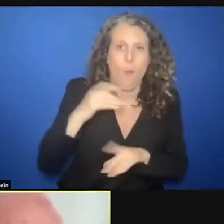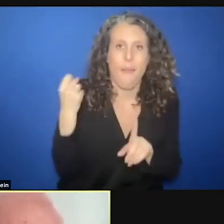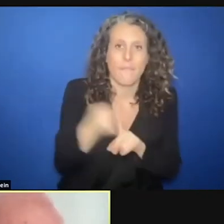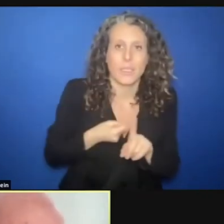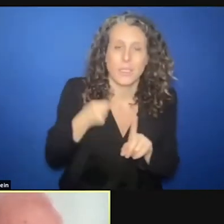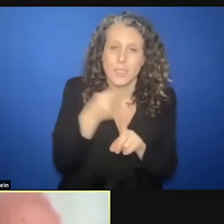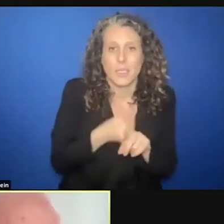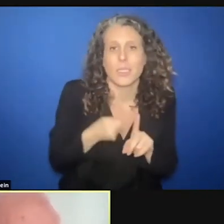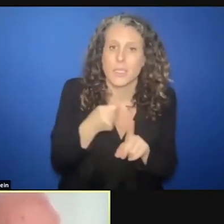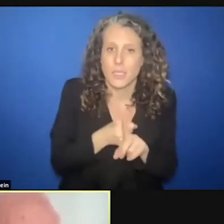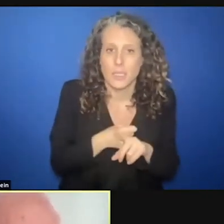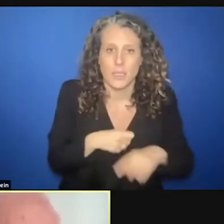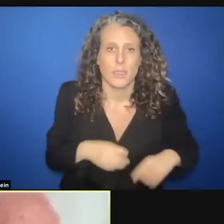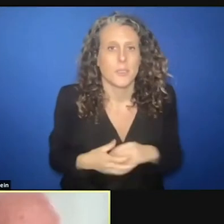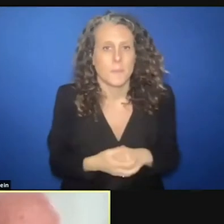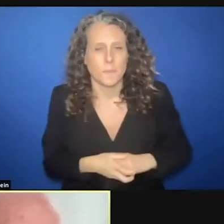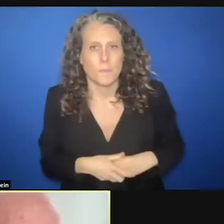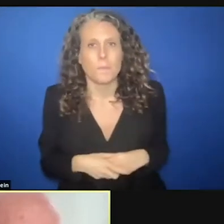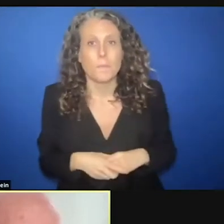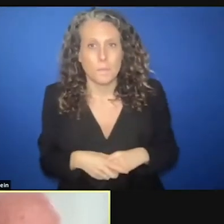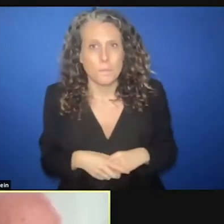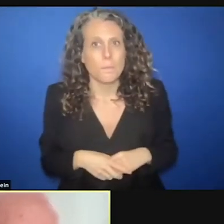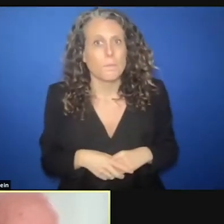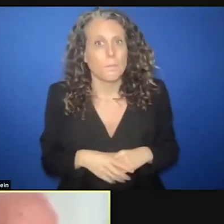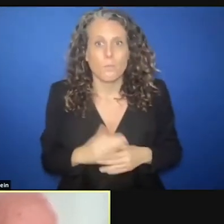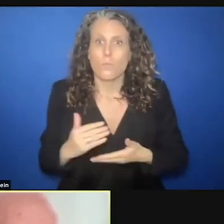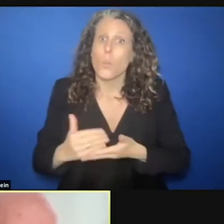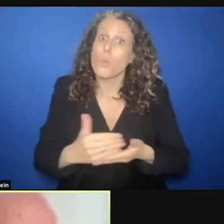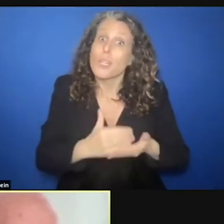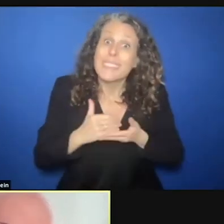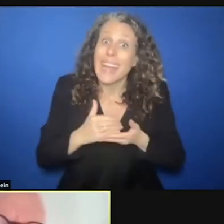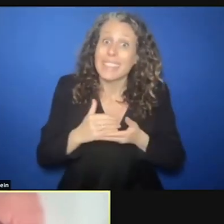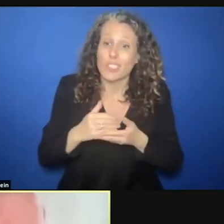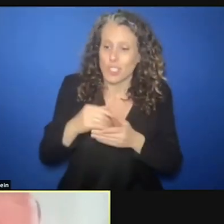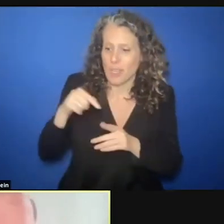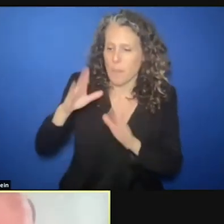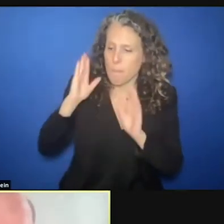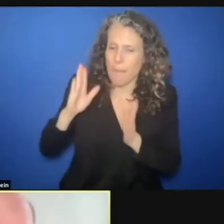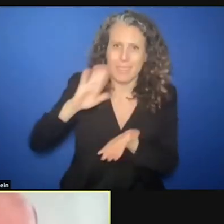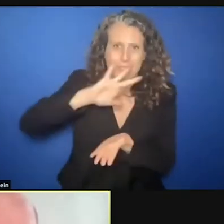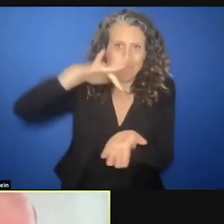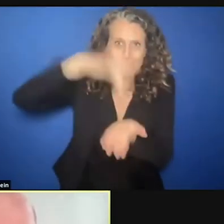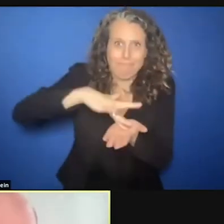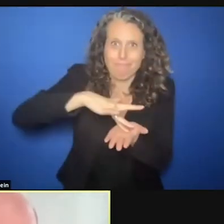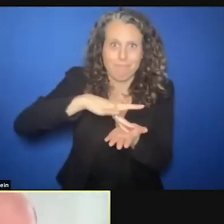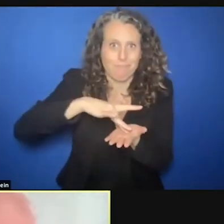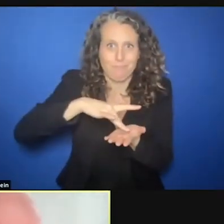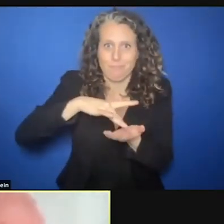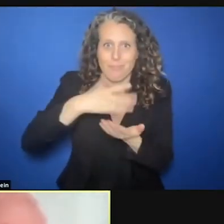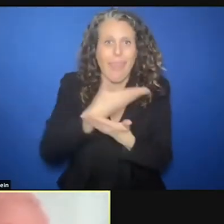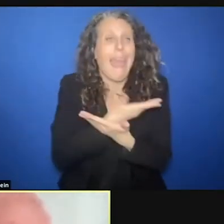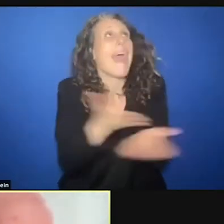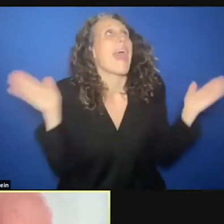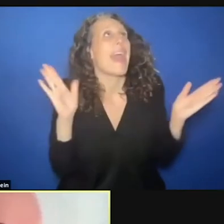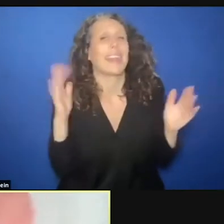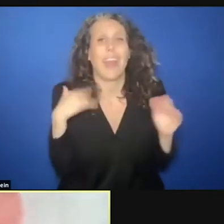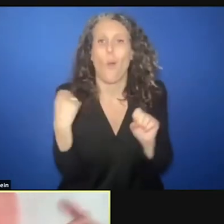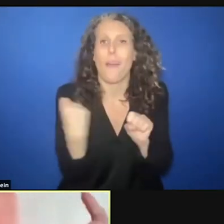the centrality protection has to be seen every action we do in humanitarian aid. We have to